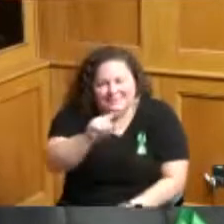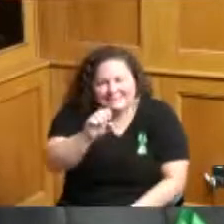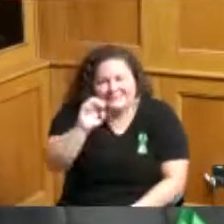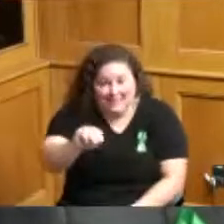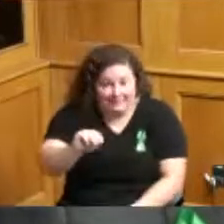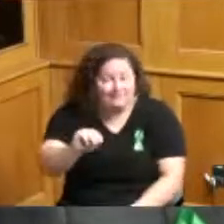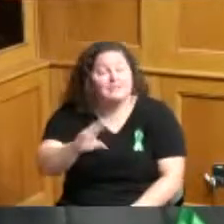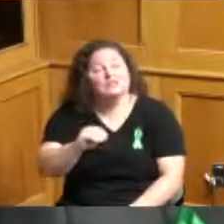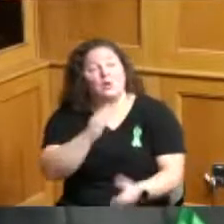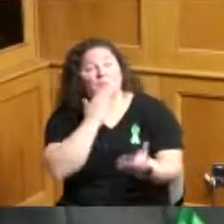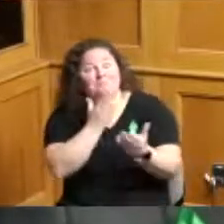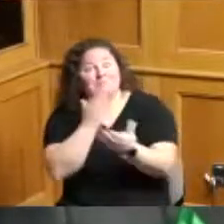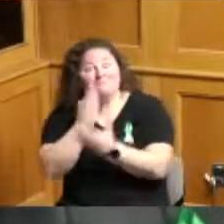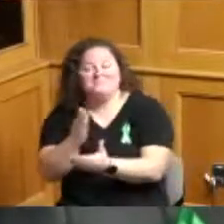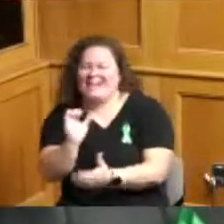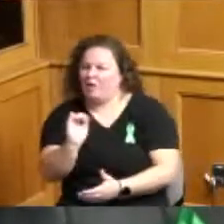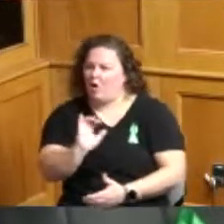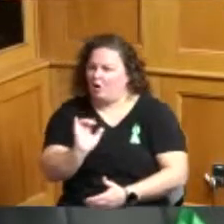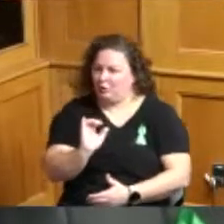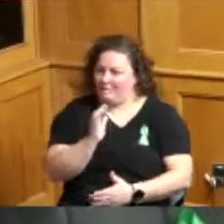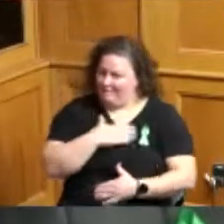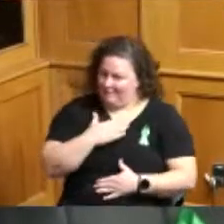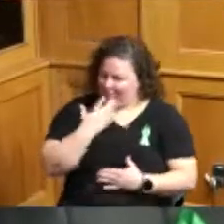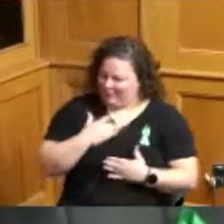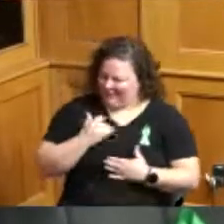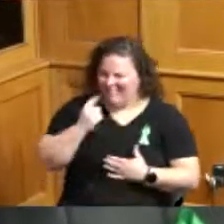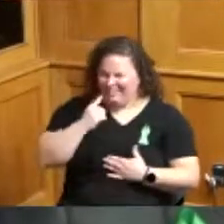wish you a happy birthday I'm not going to ask you how I think I've asked you how old you are before